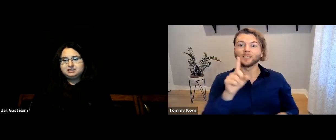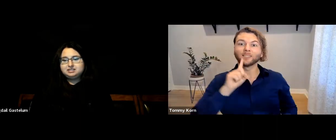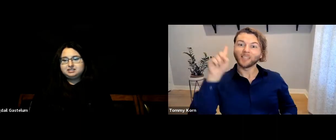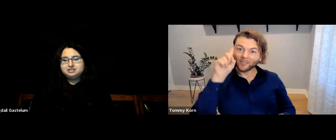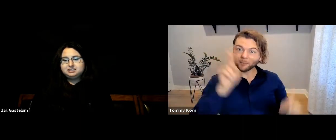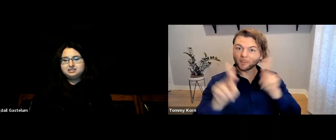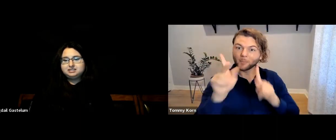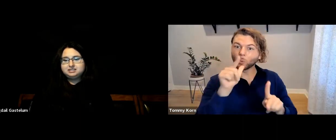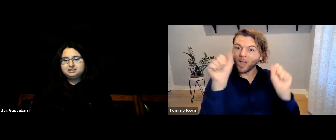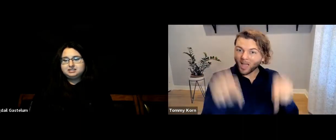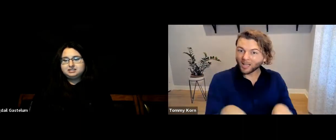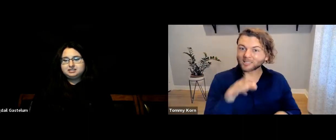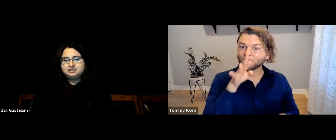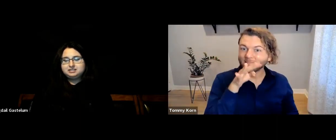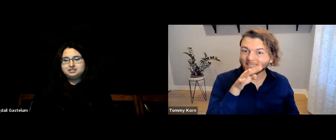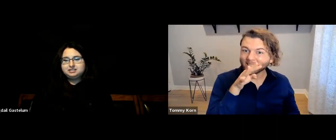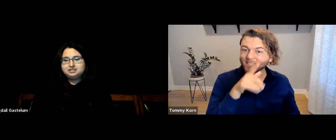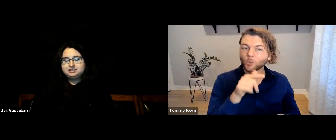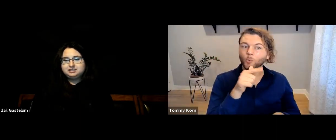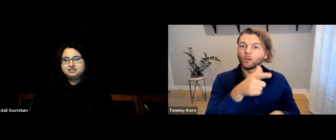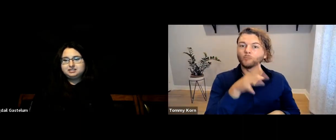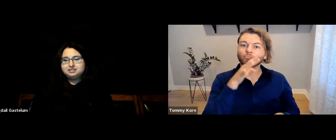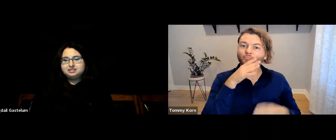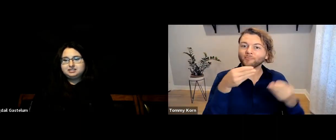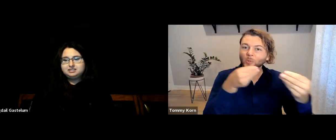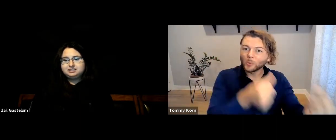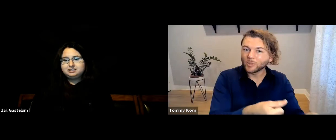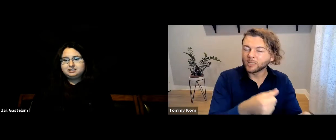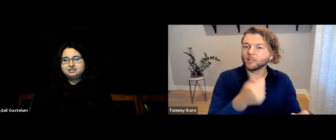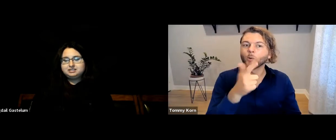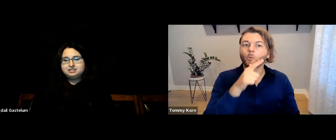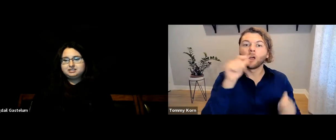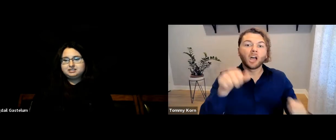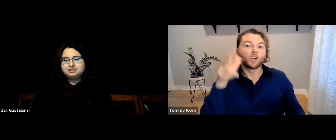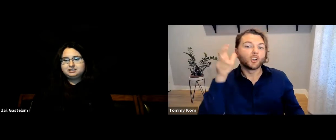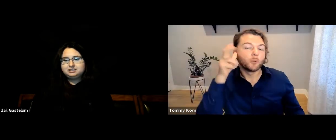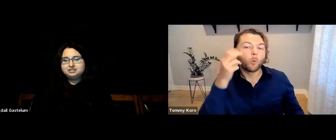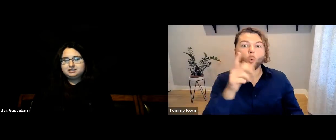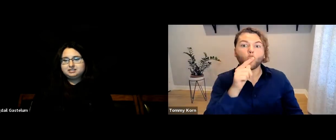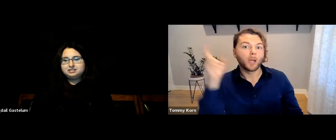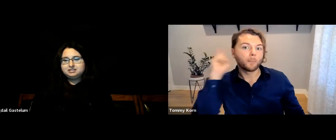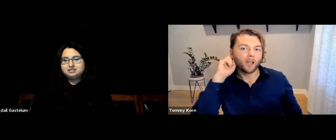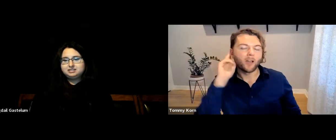because Deaf people who could speak fluently, or could hear, or had a cochlear implant…